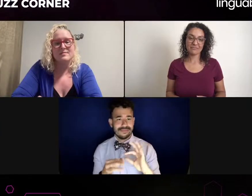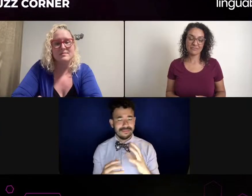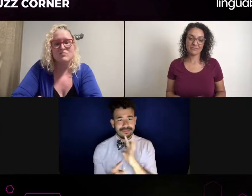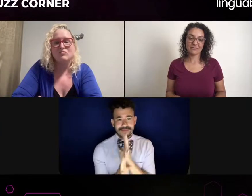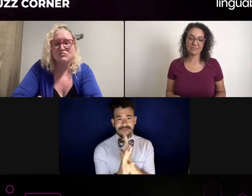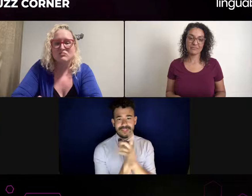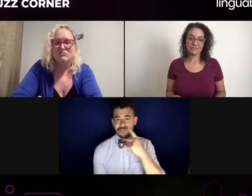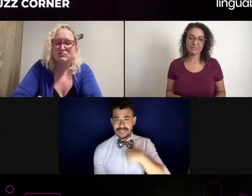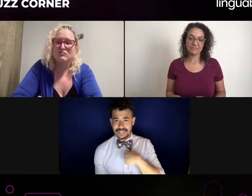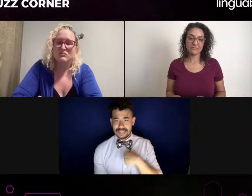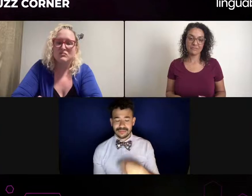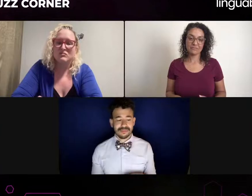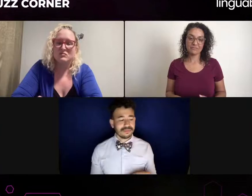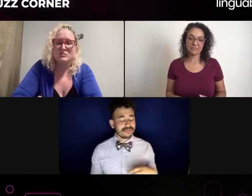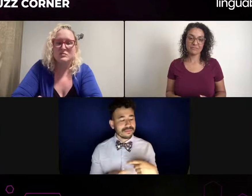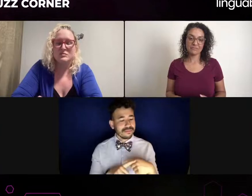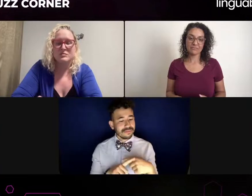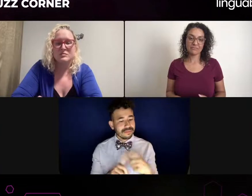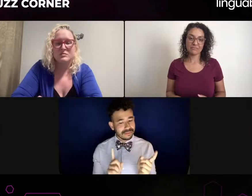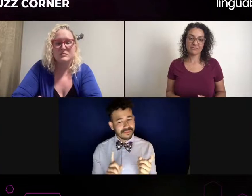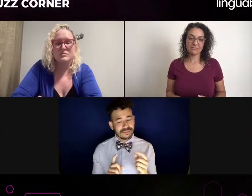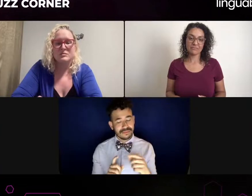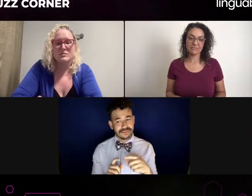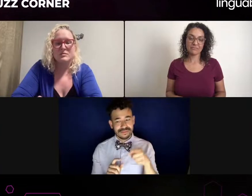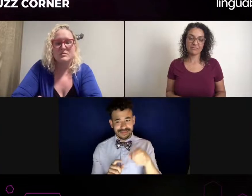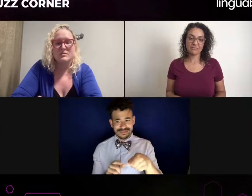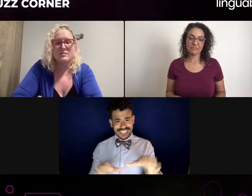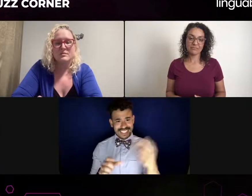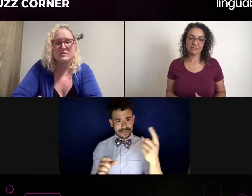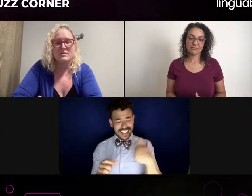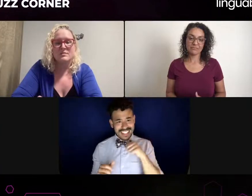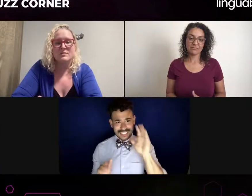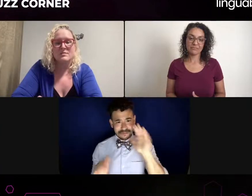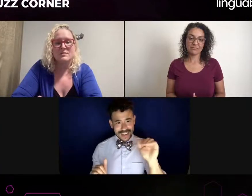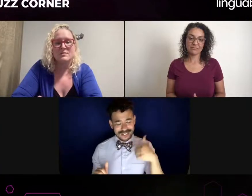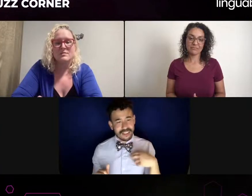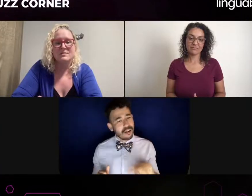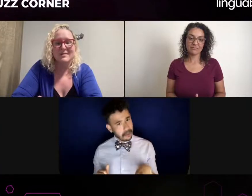I was thinking about that even more. But anyway, I was mindblown